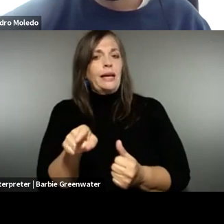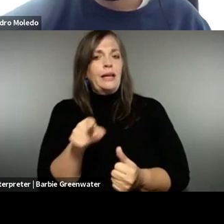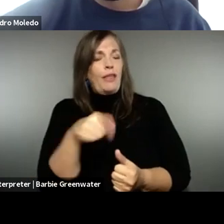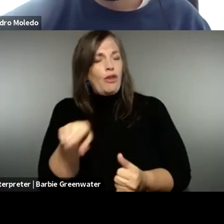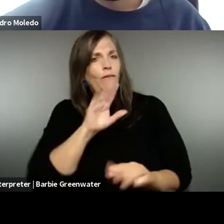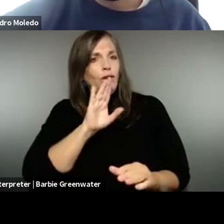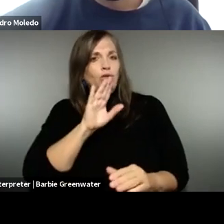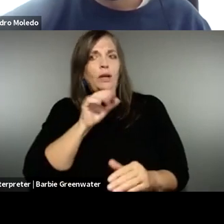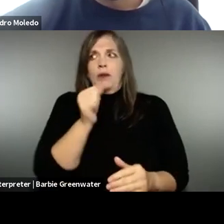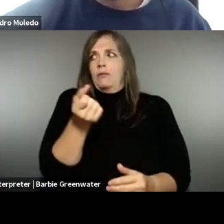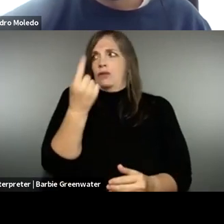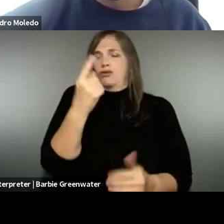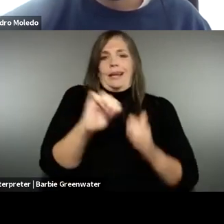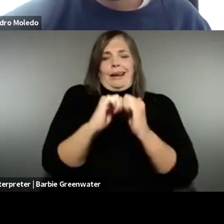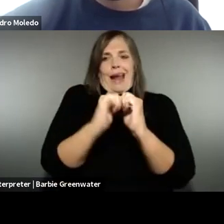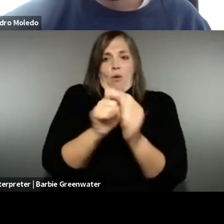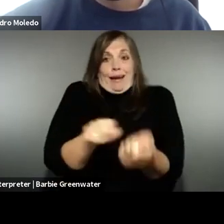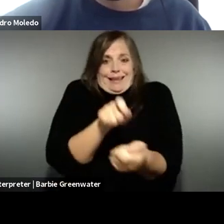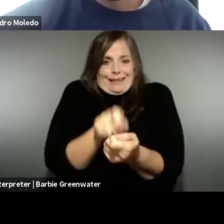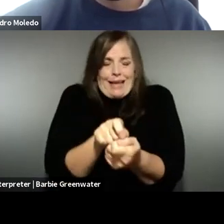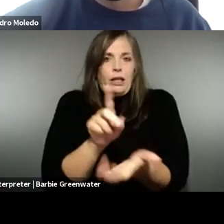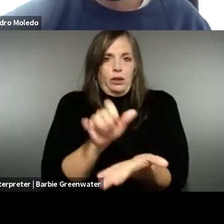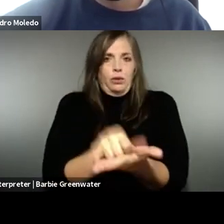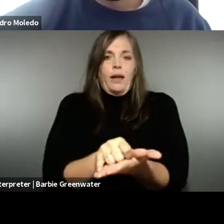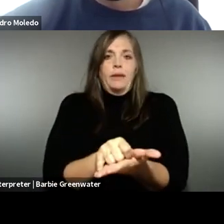That's rewarding. I hear from the member states' monitoring agencies